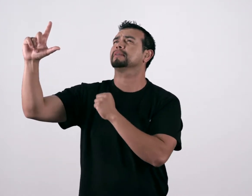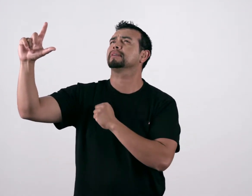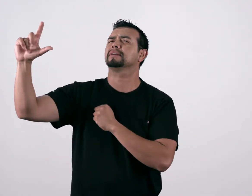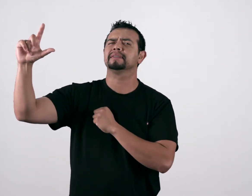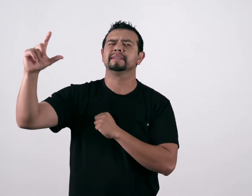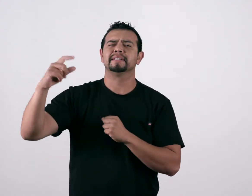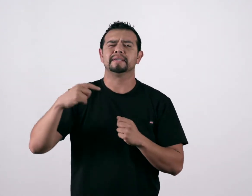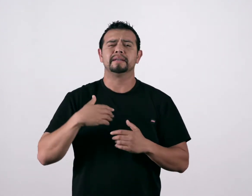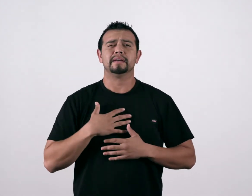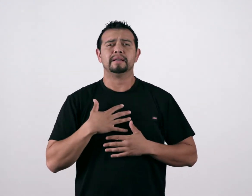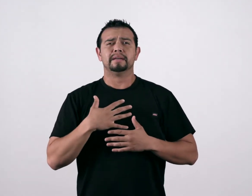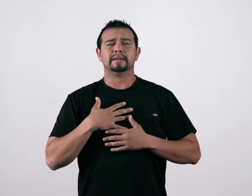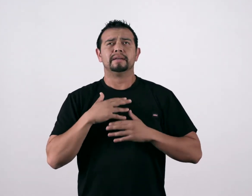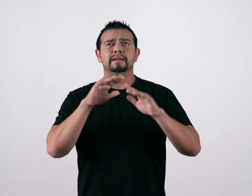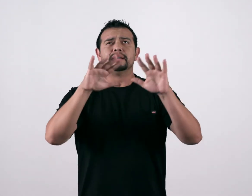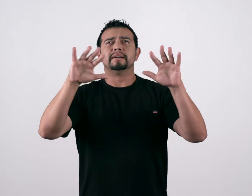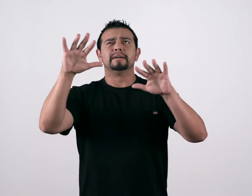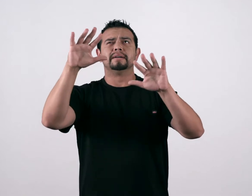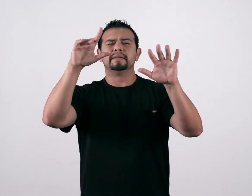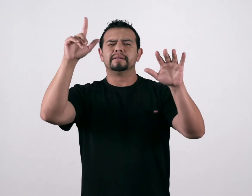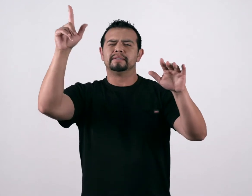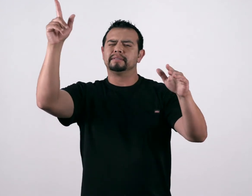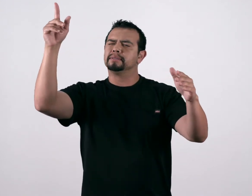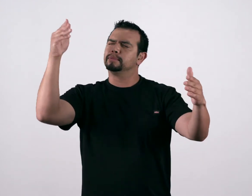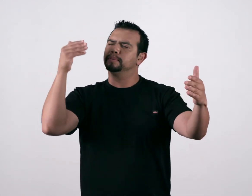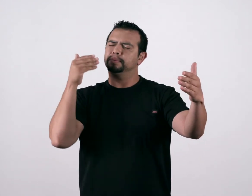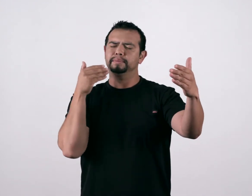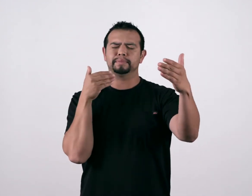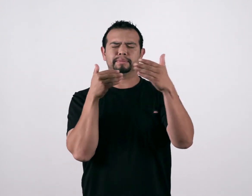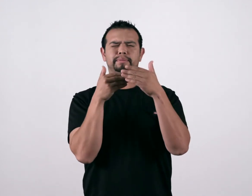Closer than the air I breathe